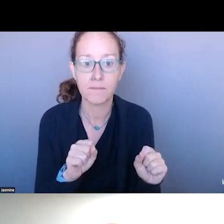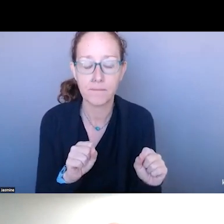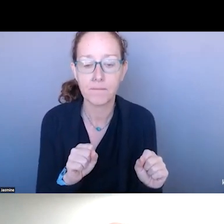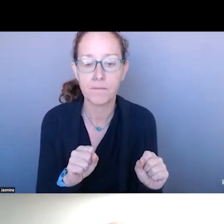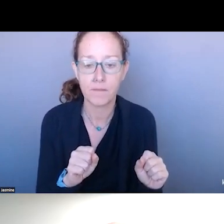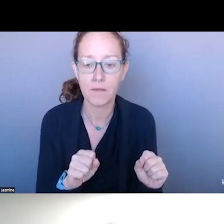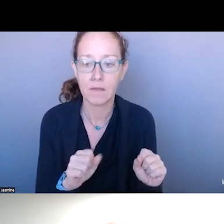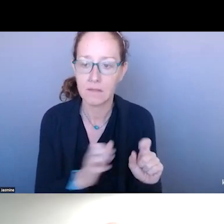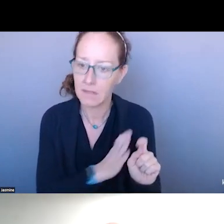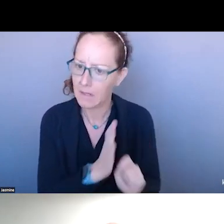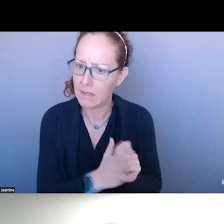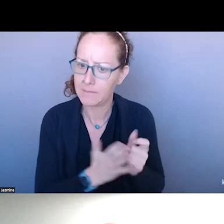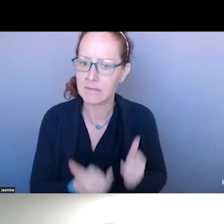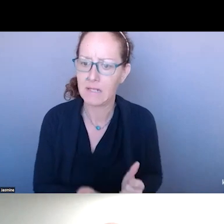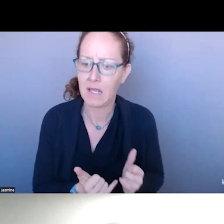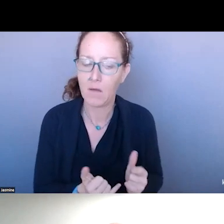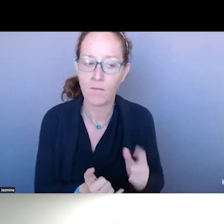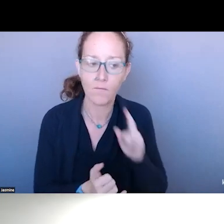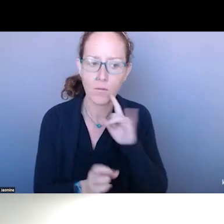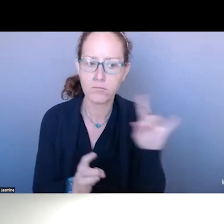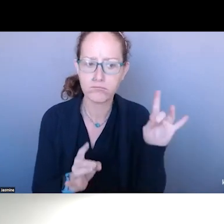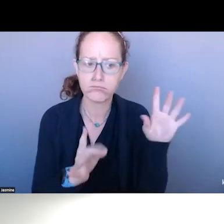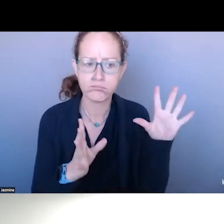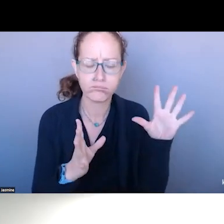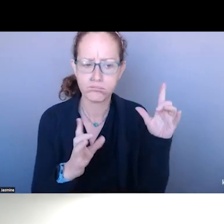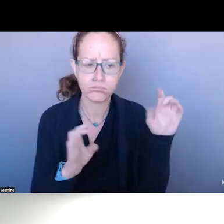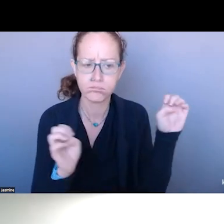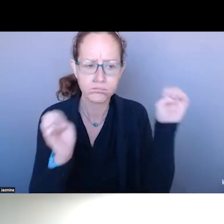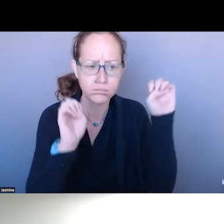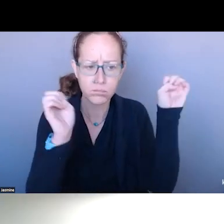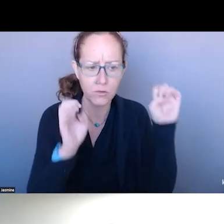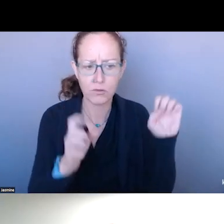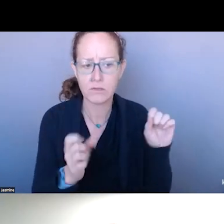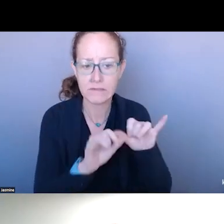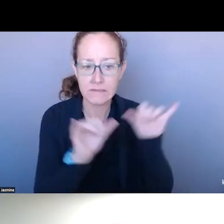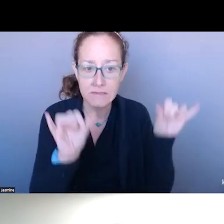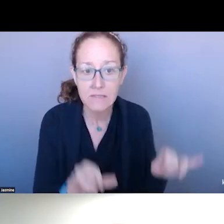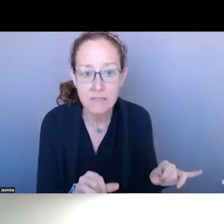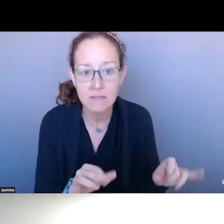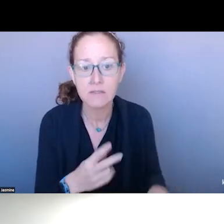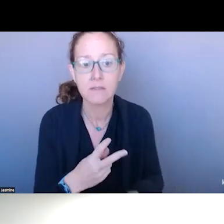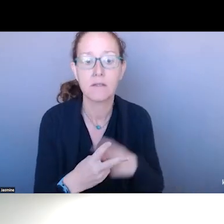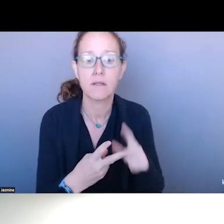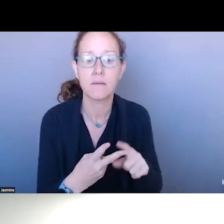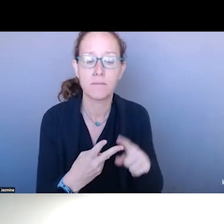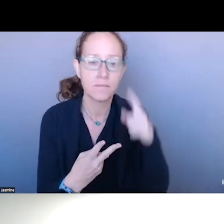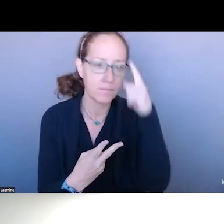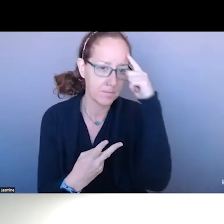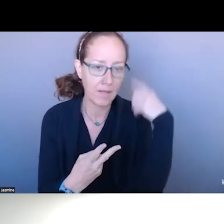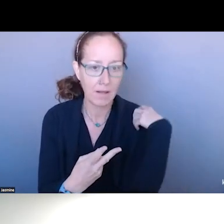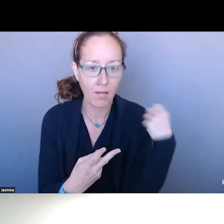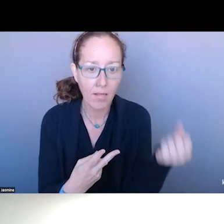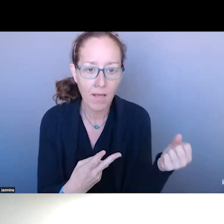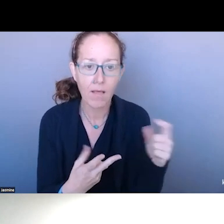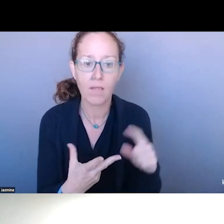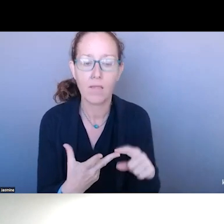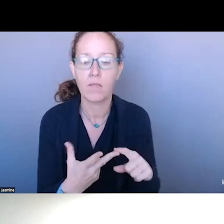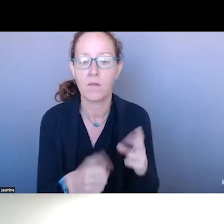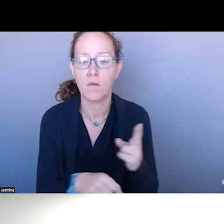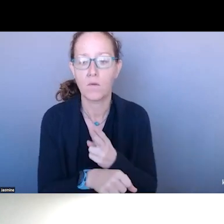SYSTEMS AND IN TERMS OF MENTAL HEALTH ISSUES MORE GENERALLY.